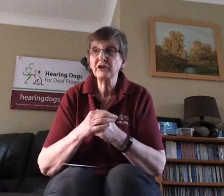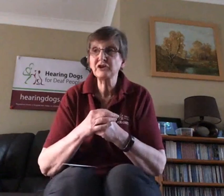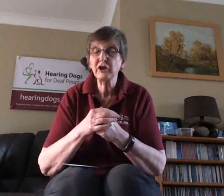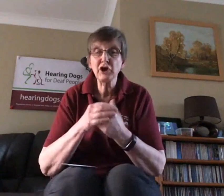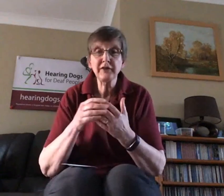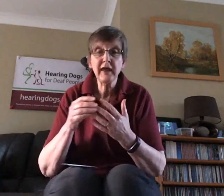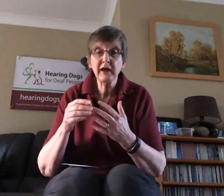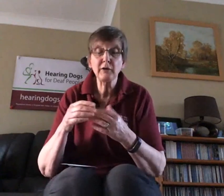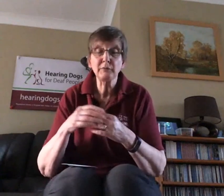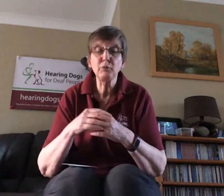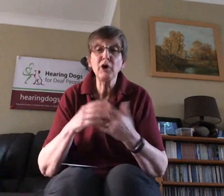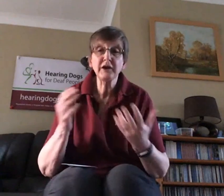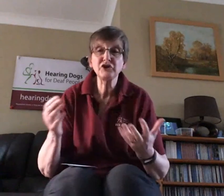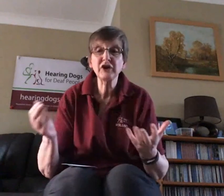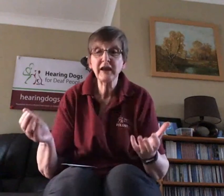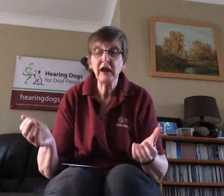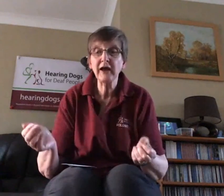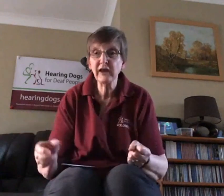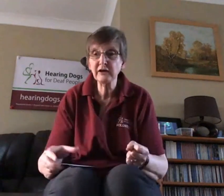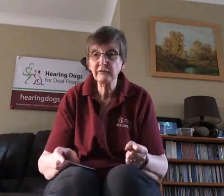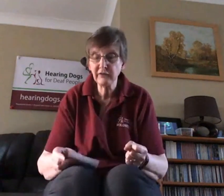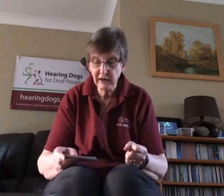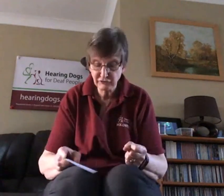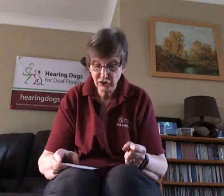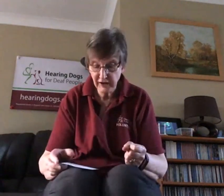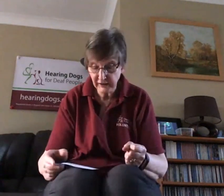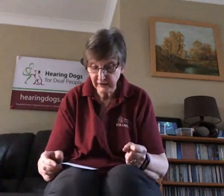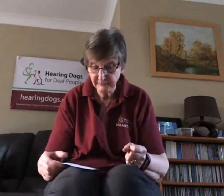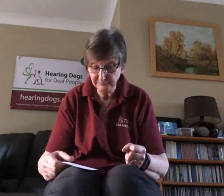earn their working jacket at the end of their training.